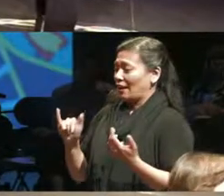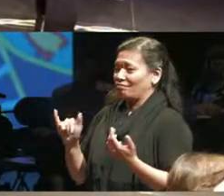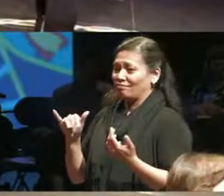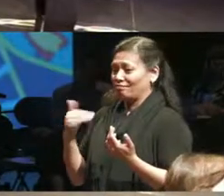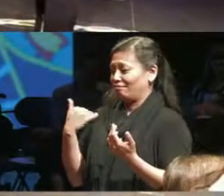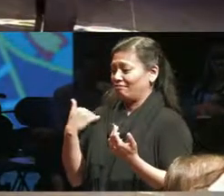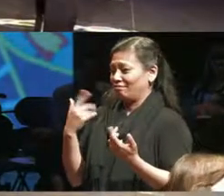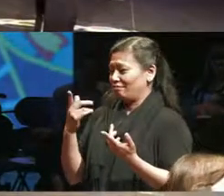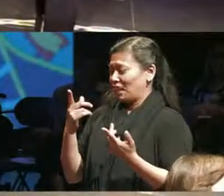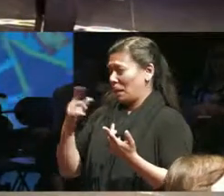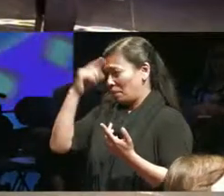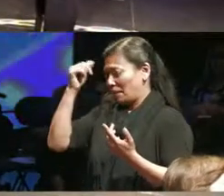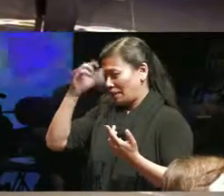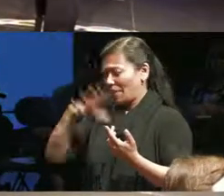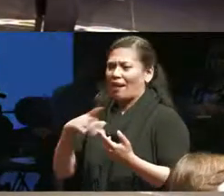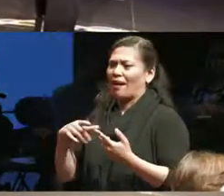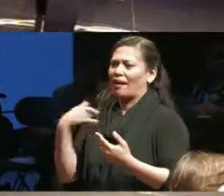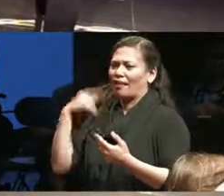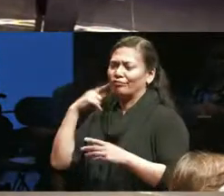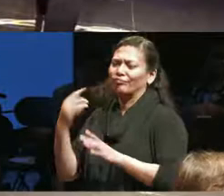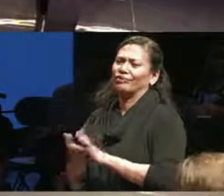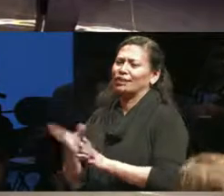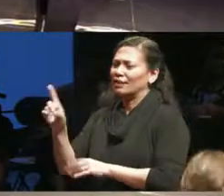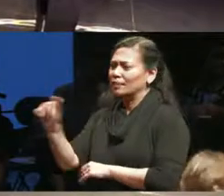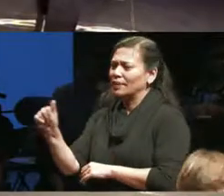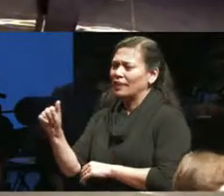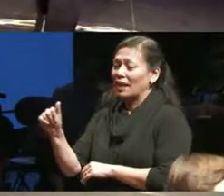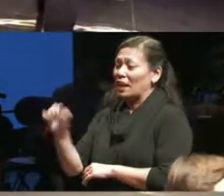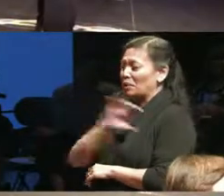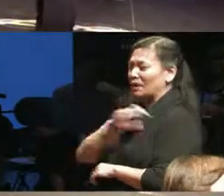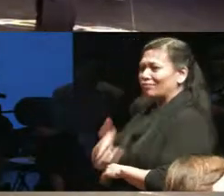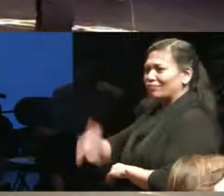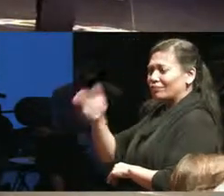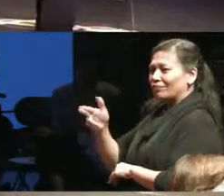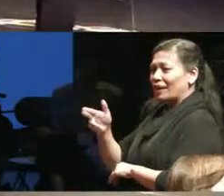a psychiatric disability being shot by police hit cyrus in a different way than